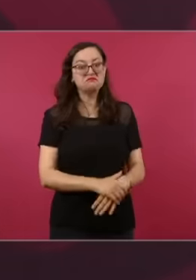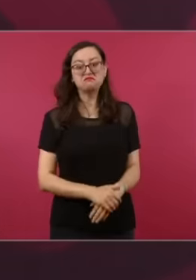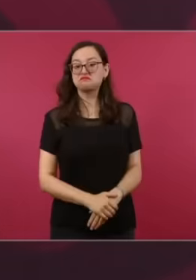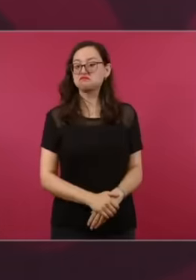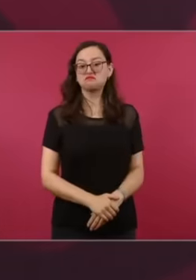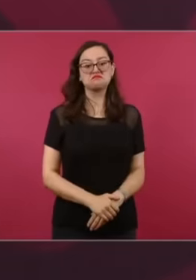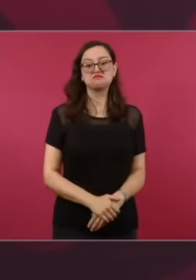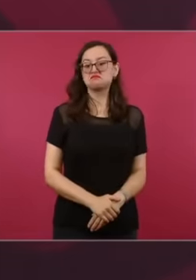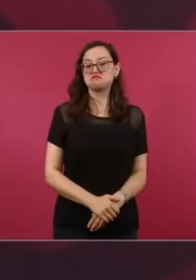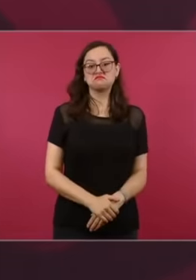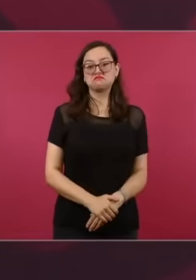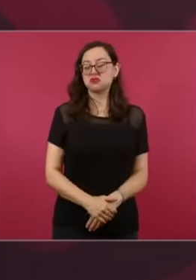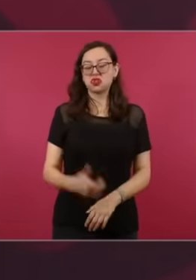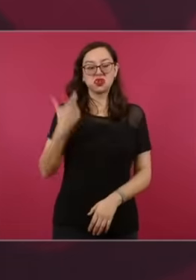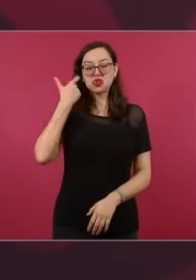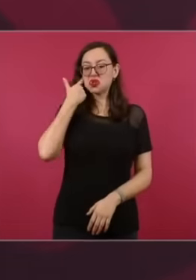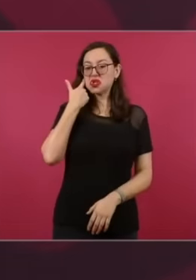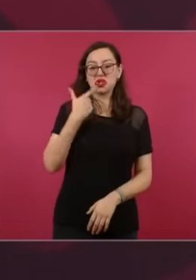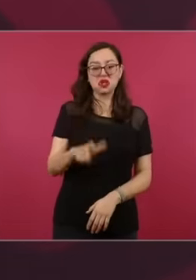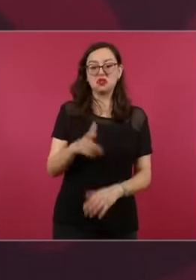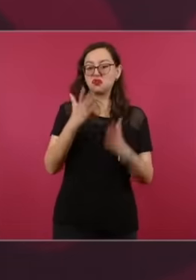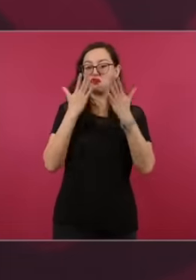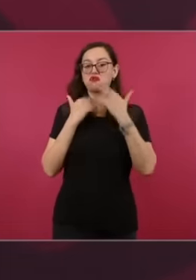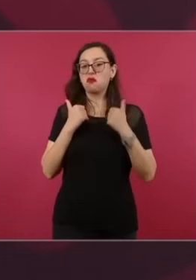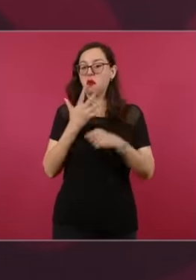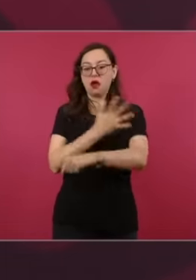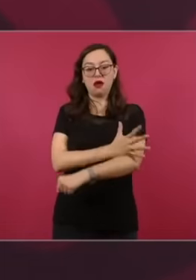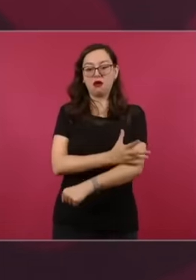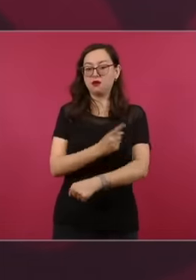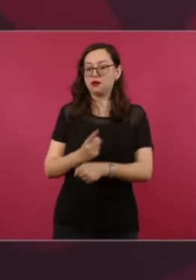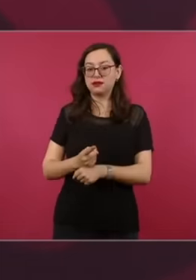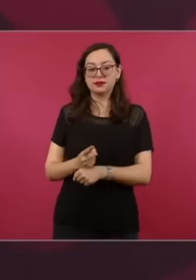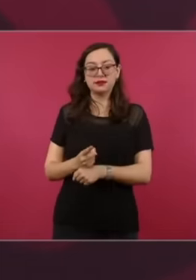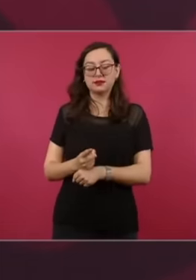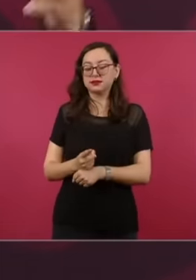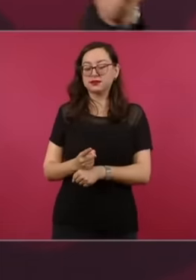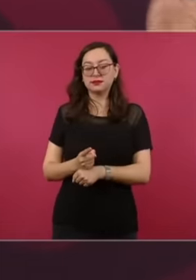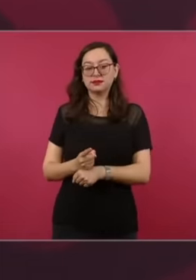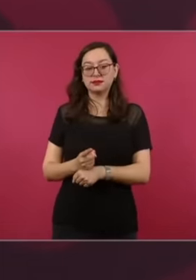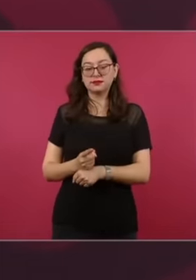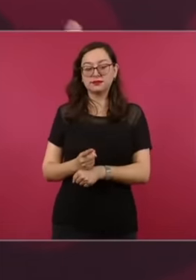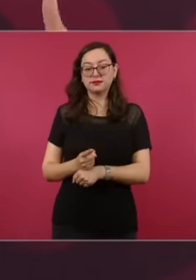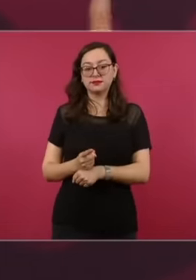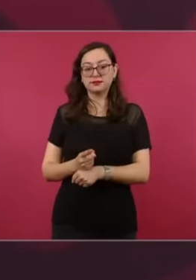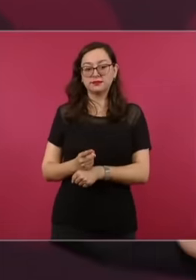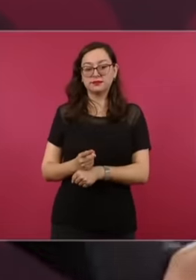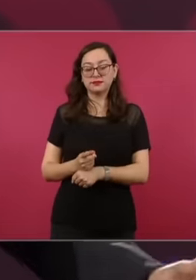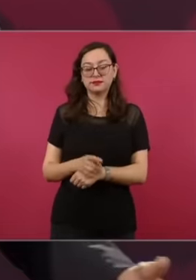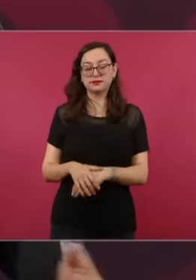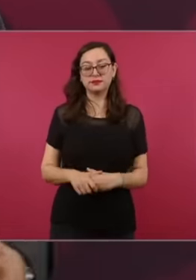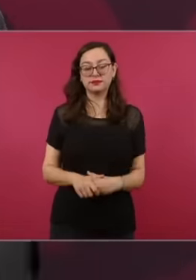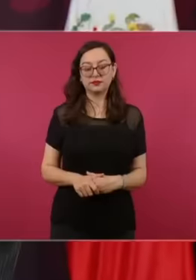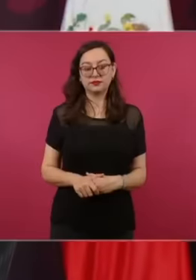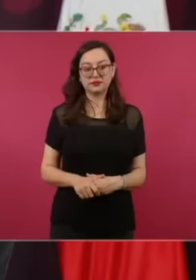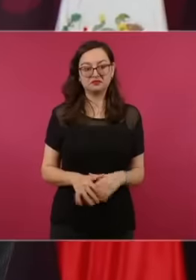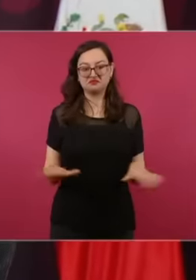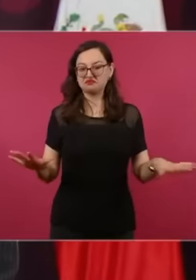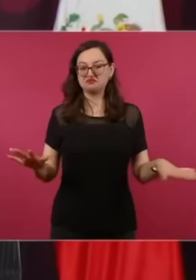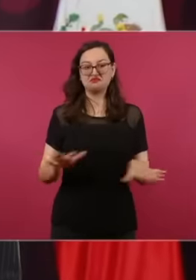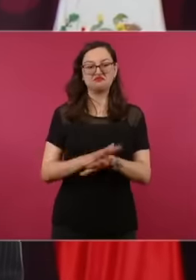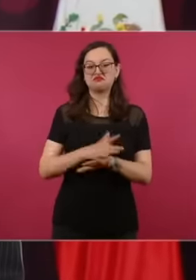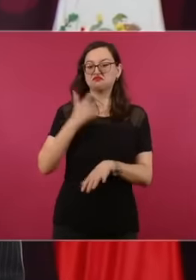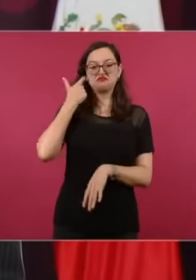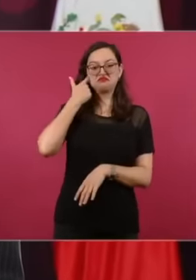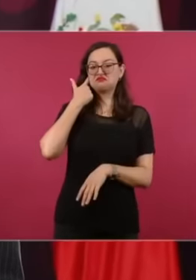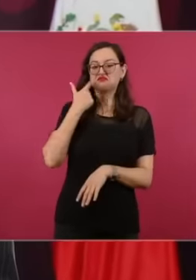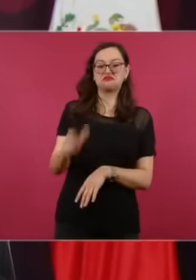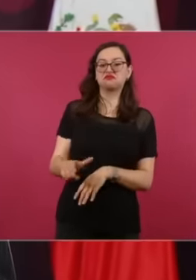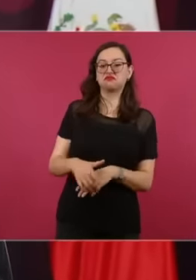dishonest because they acted like this with the initiated Peña